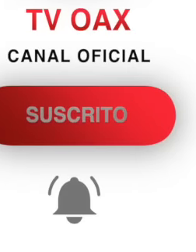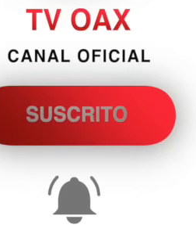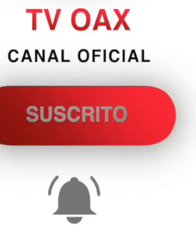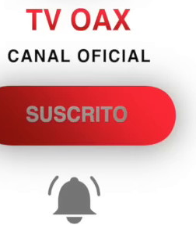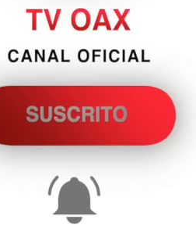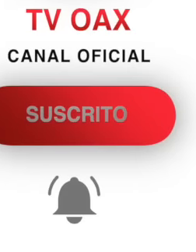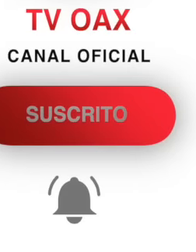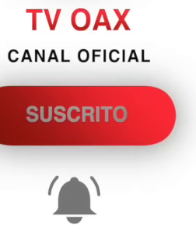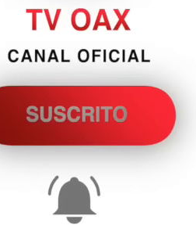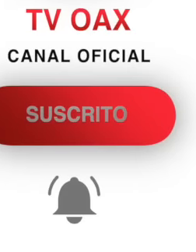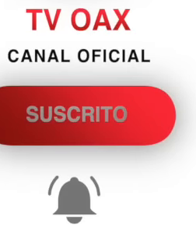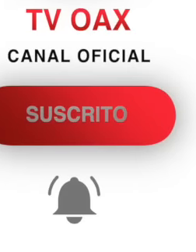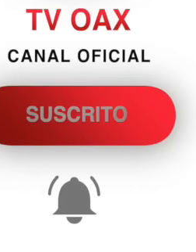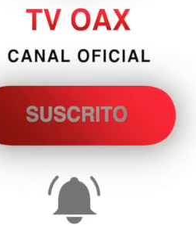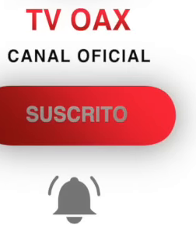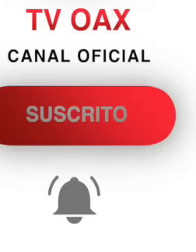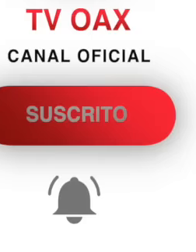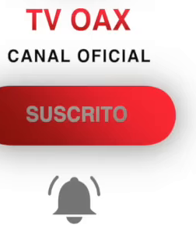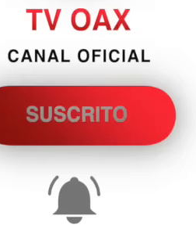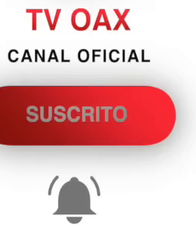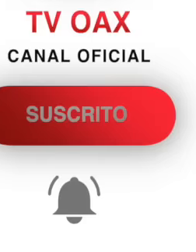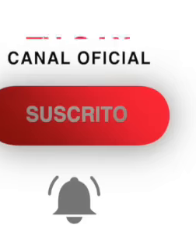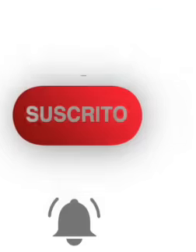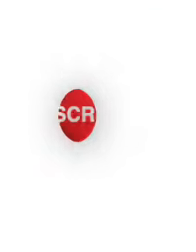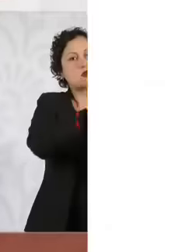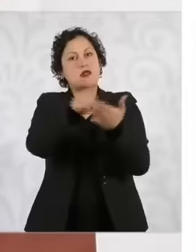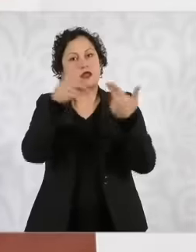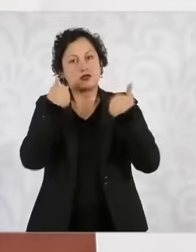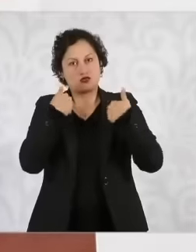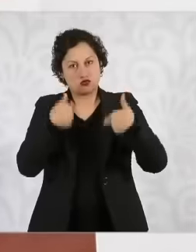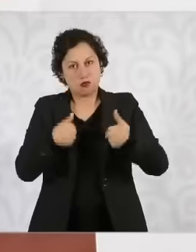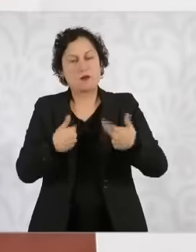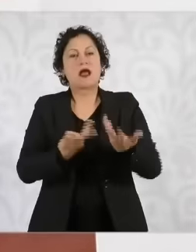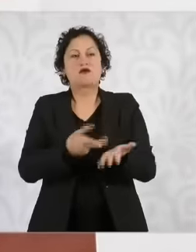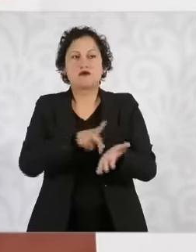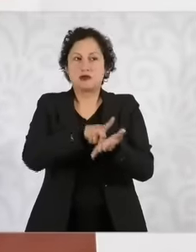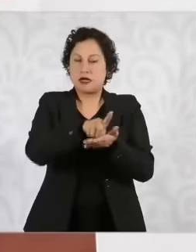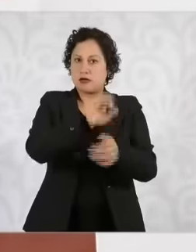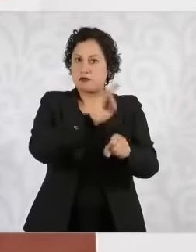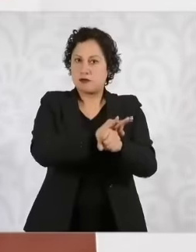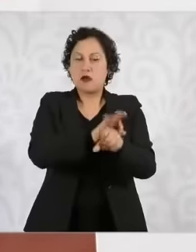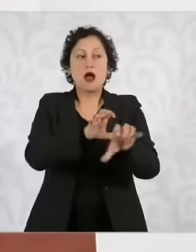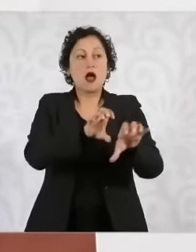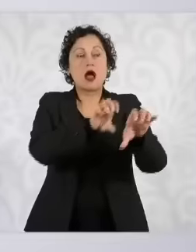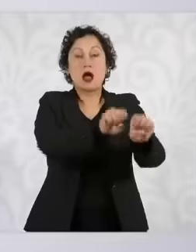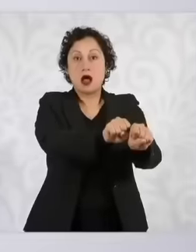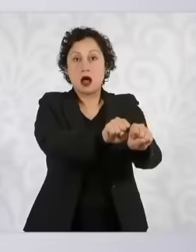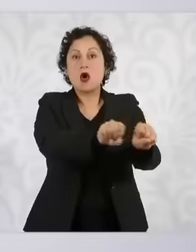the arrest of a criminal be done within the framework of human rights and the rule of law if